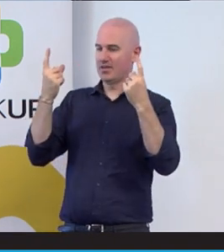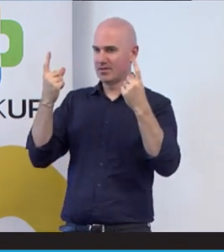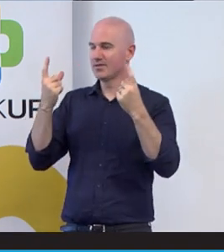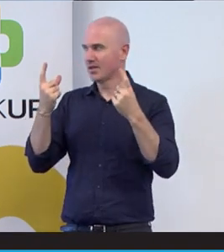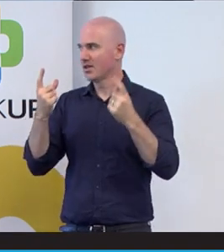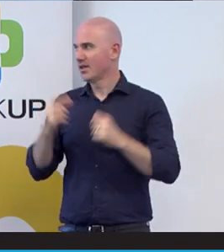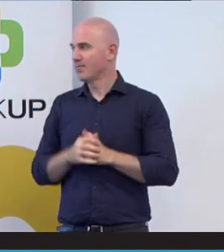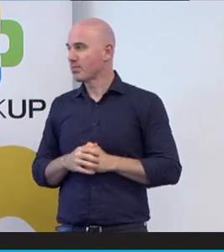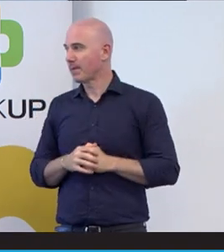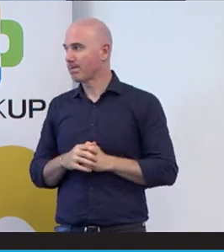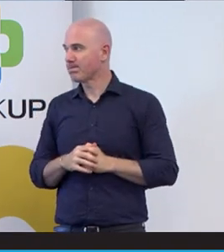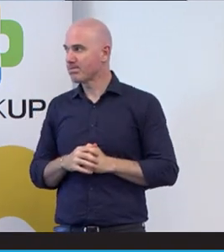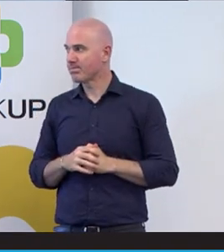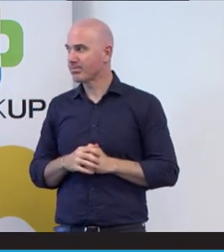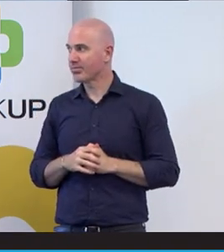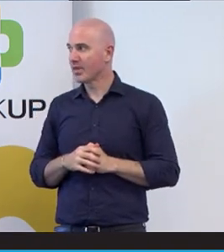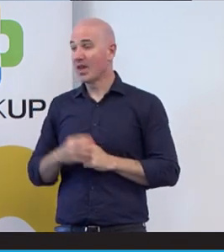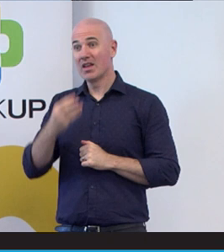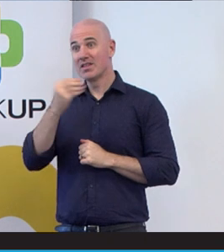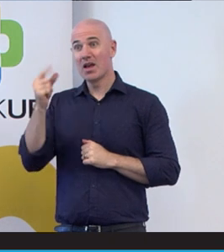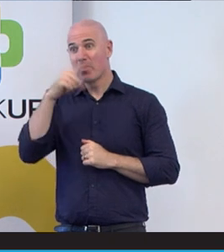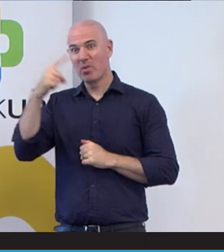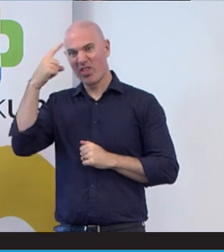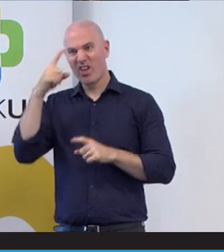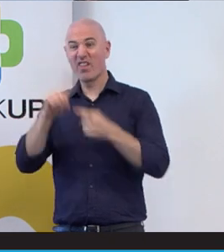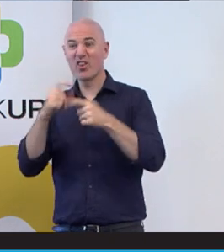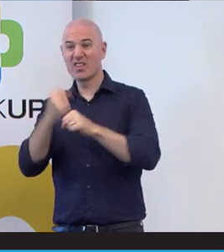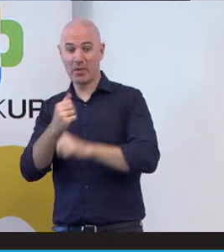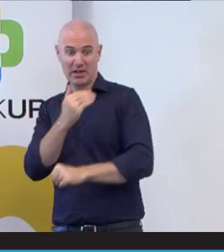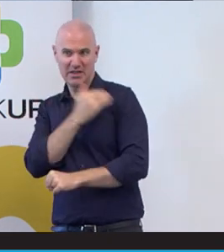because some people tapping is inappropriate but in the deaf community we tap to get attention.